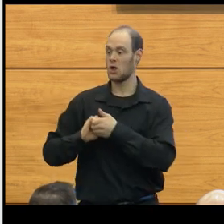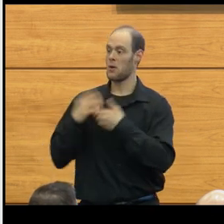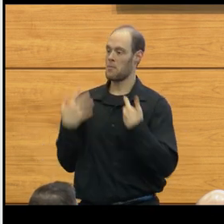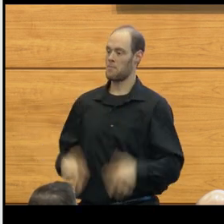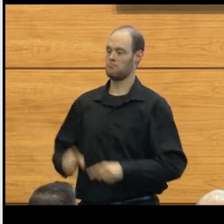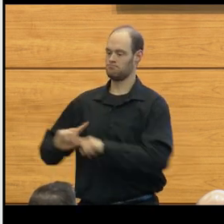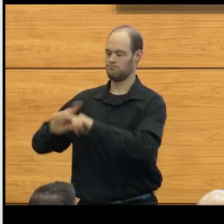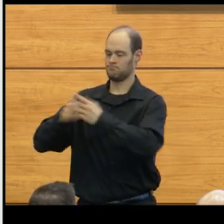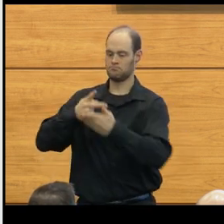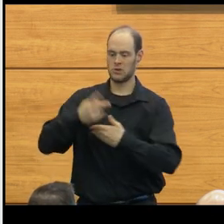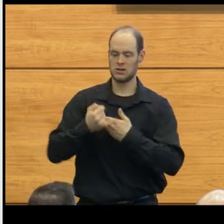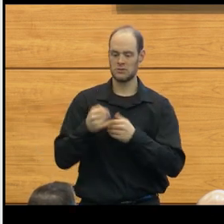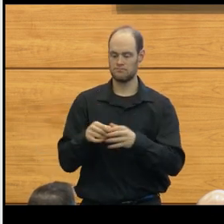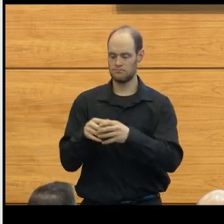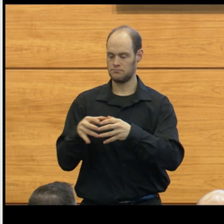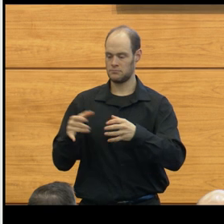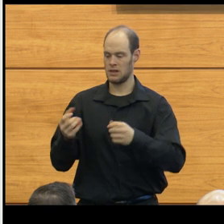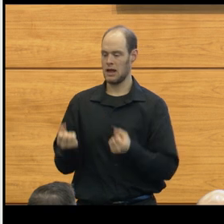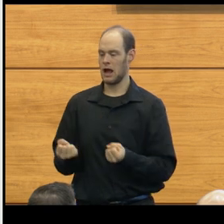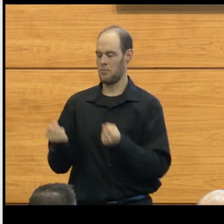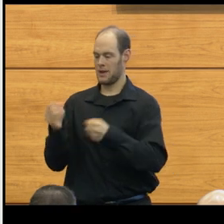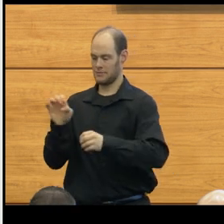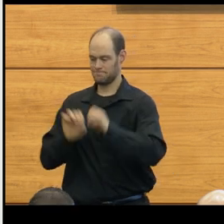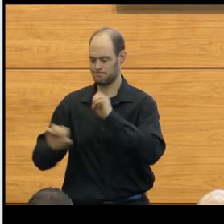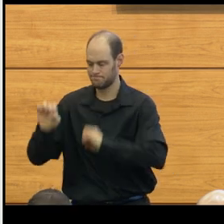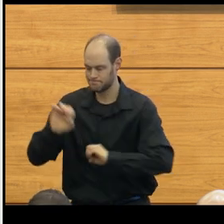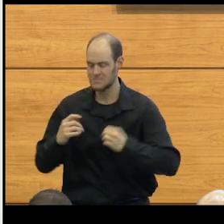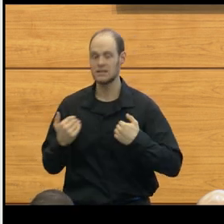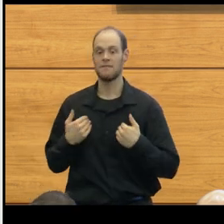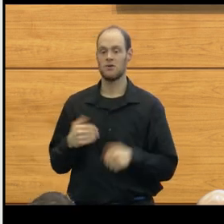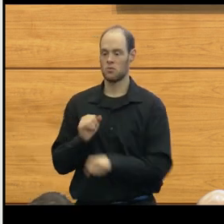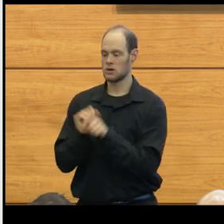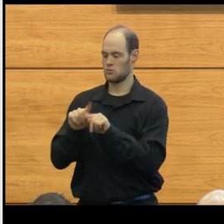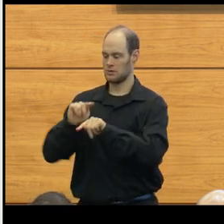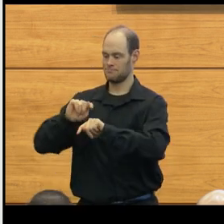We've expanded the amount of clinical trials we're doing, we're working with national groups.